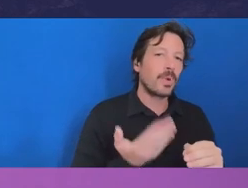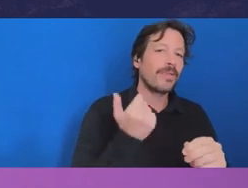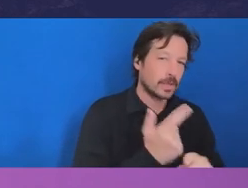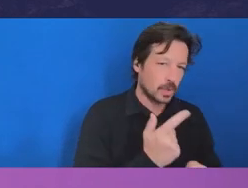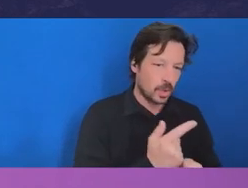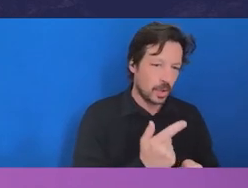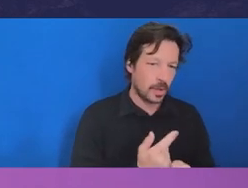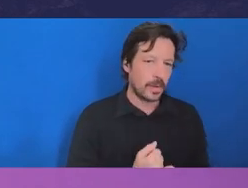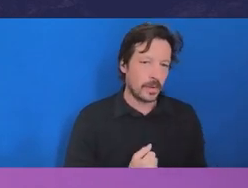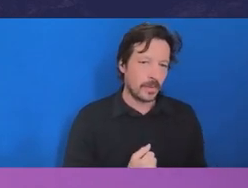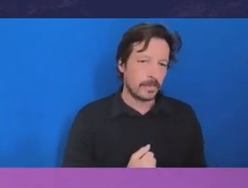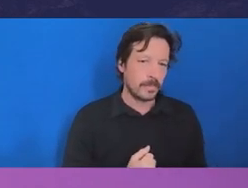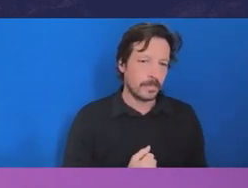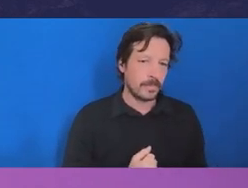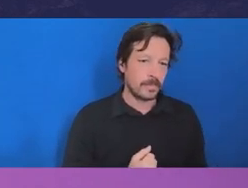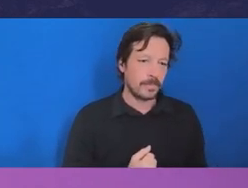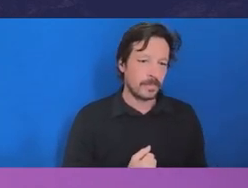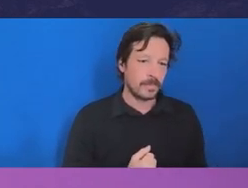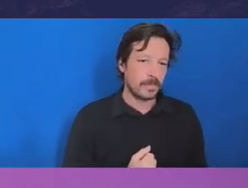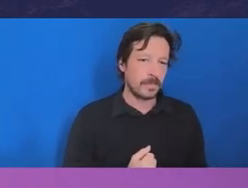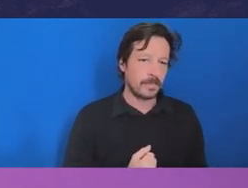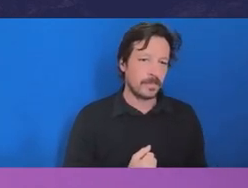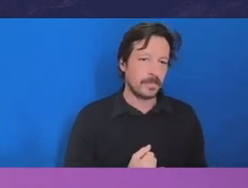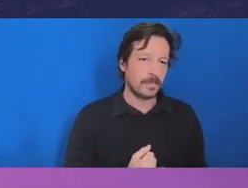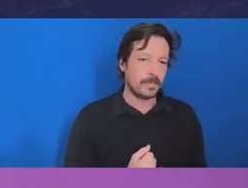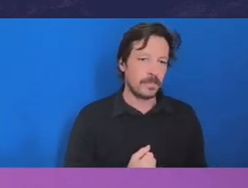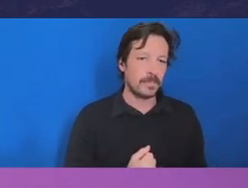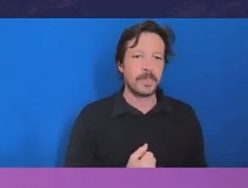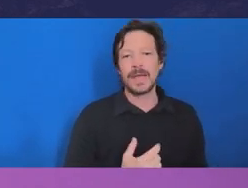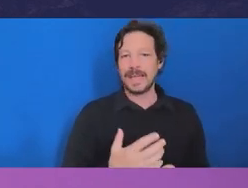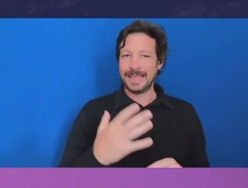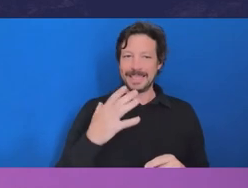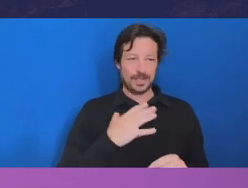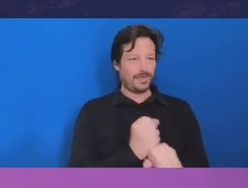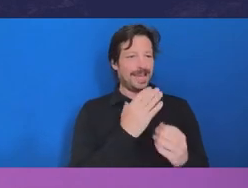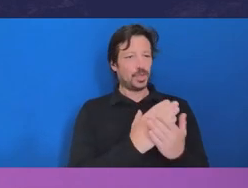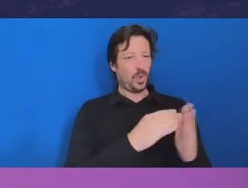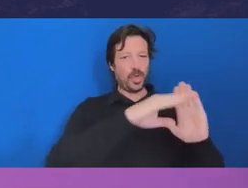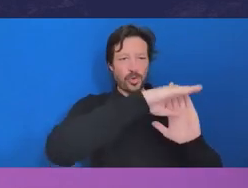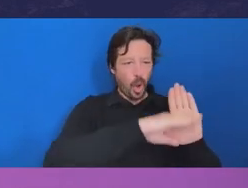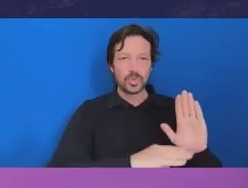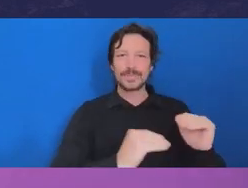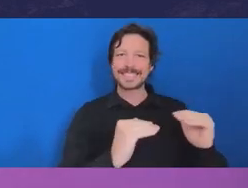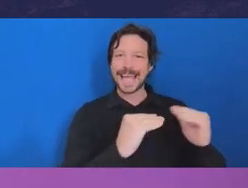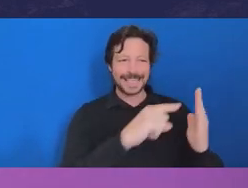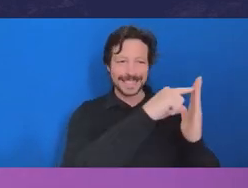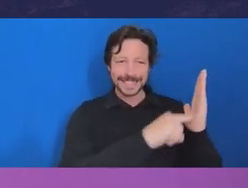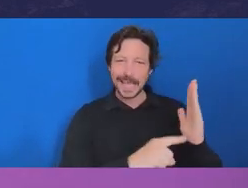always has got to be the codes or standards of the story. And strangely enough, perhaps all principles,